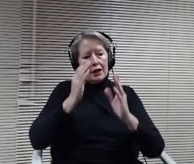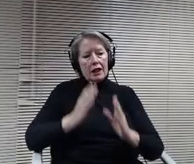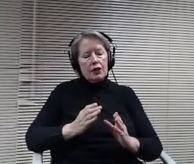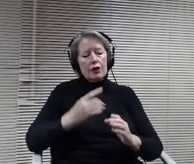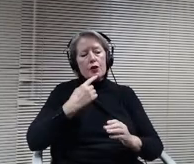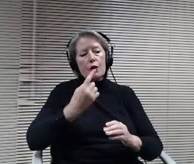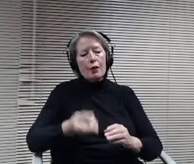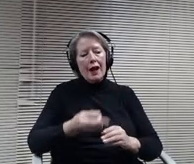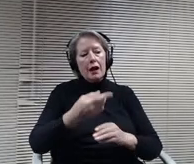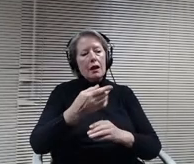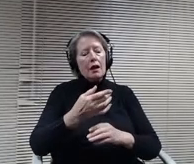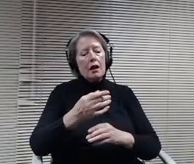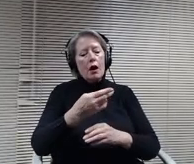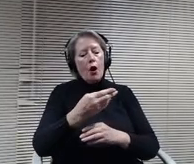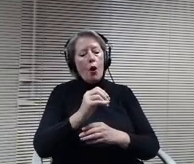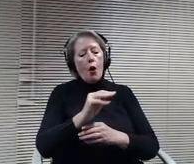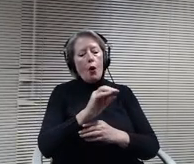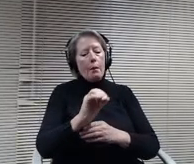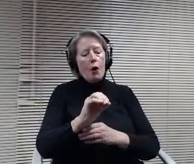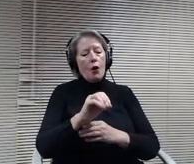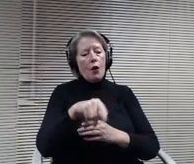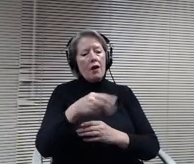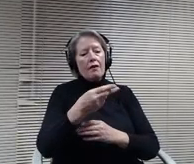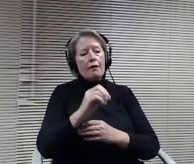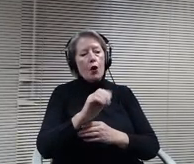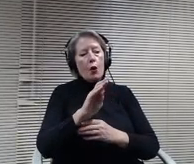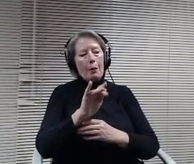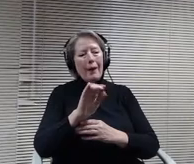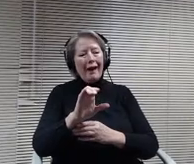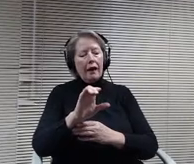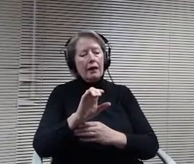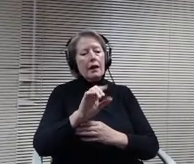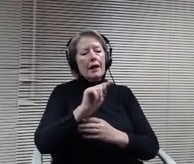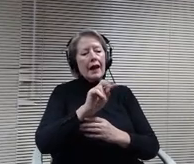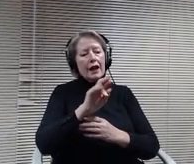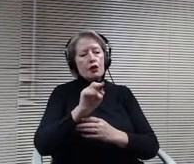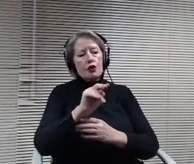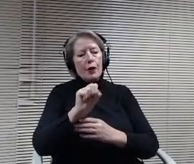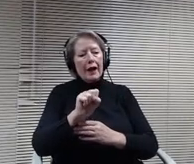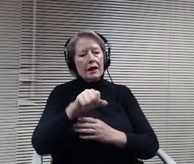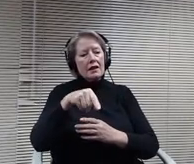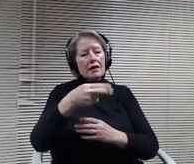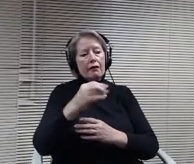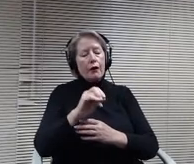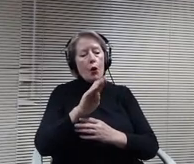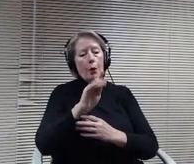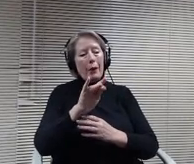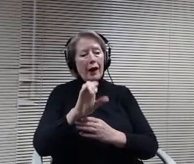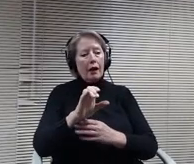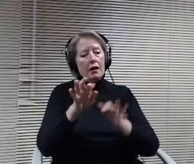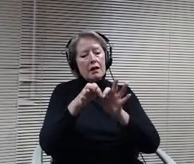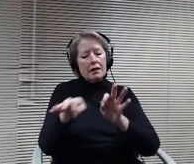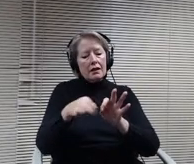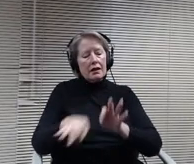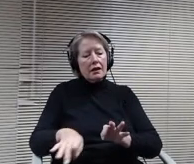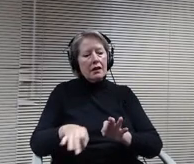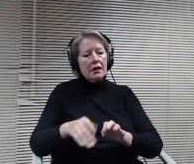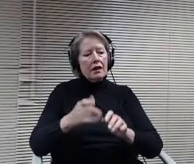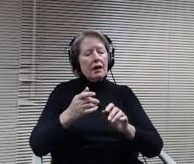statements. Note they came first to the MCE rather than use your Let's talk tool. Although one student did inform MHS